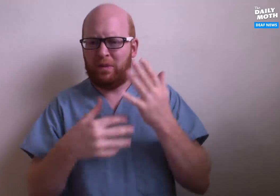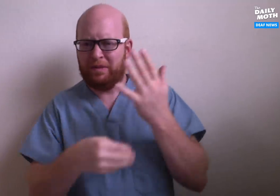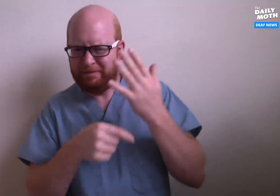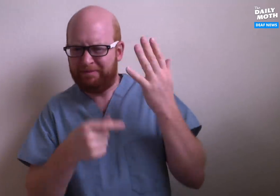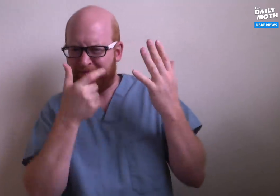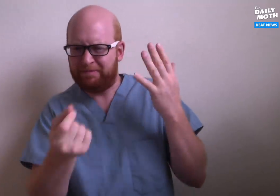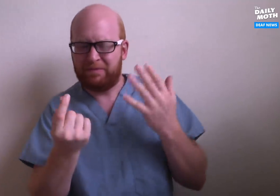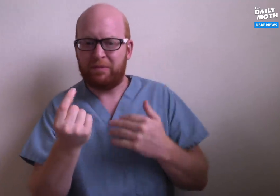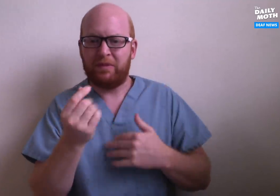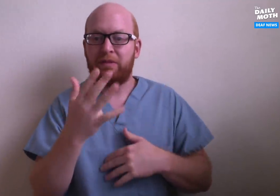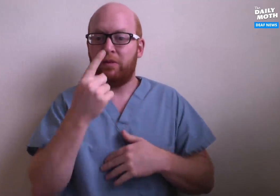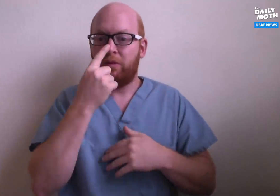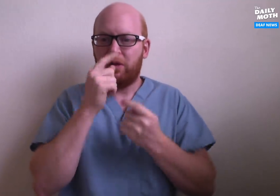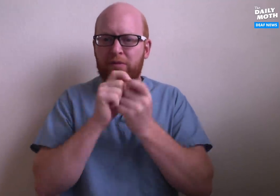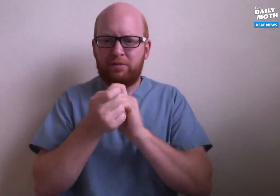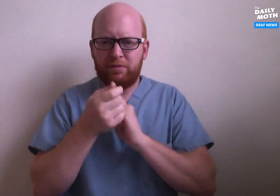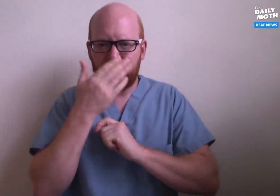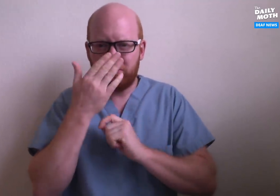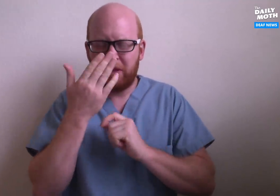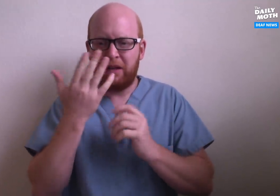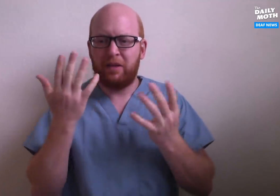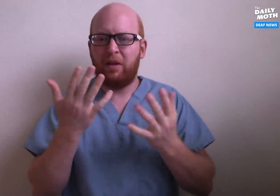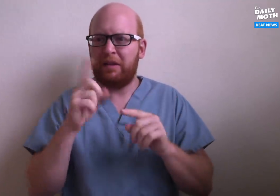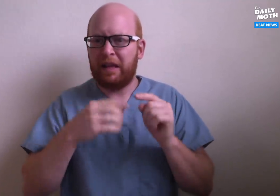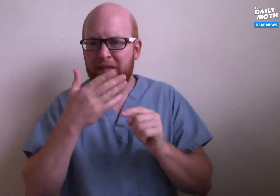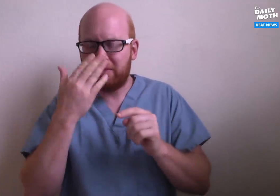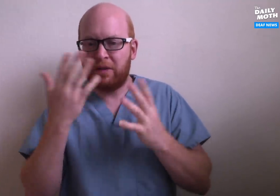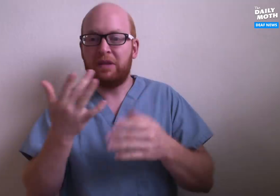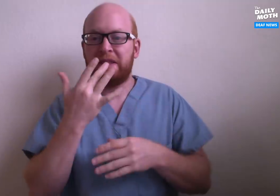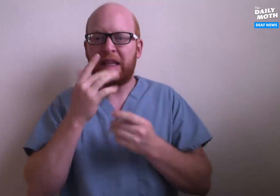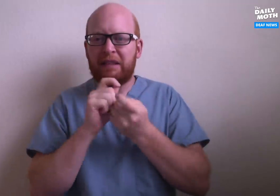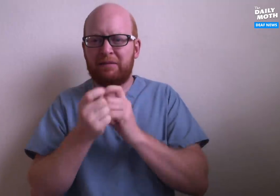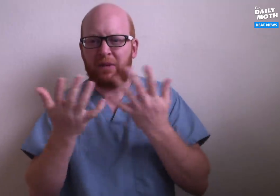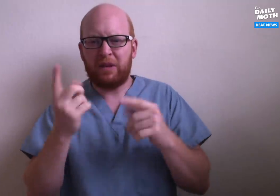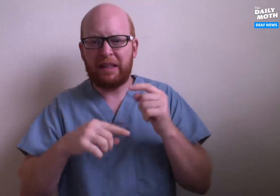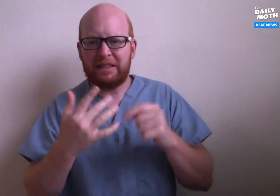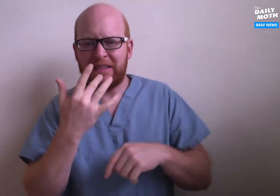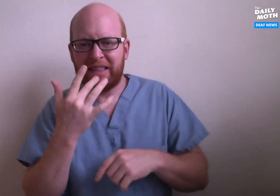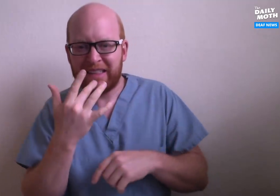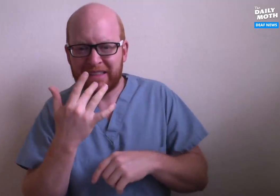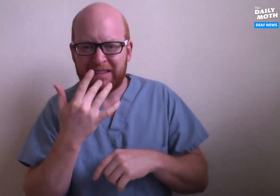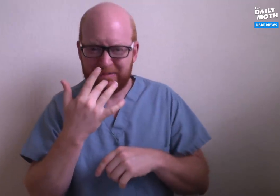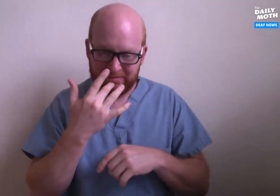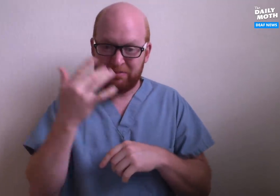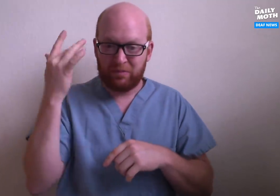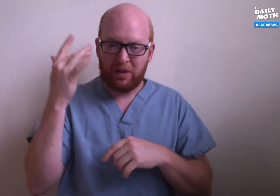Loss of taste and smell is an interesting symptom and